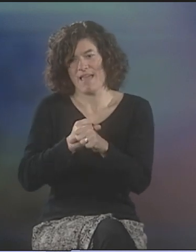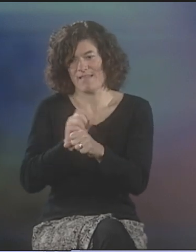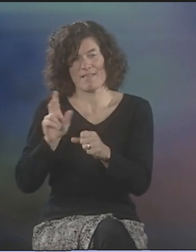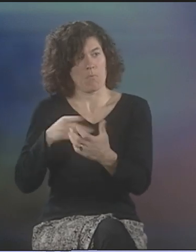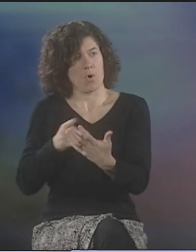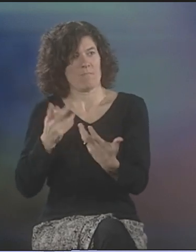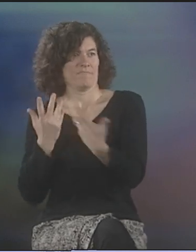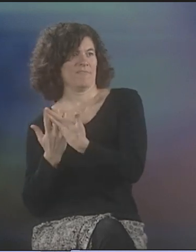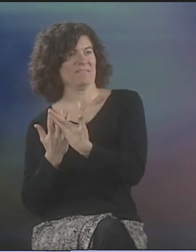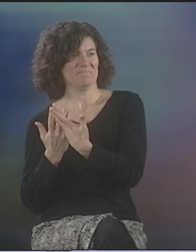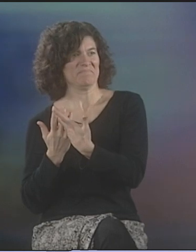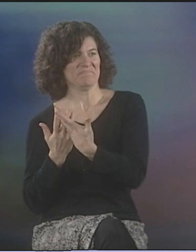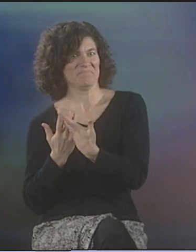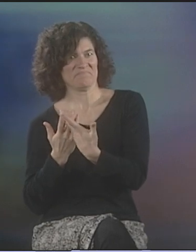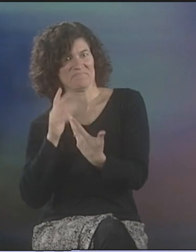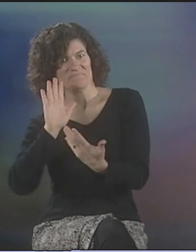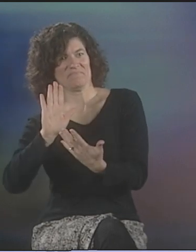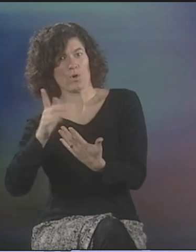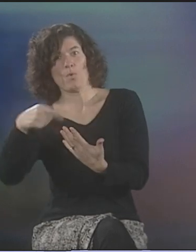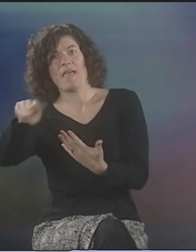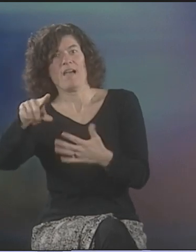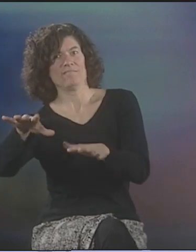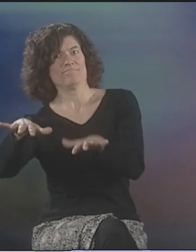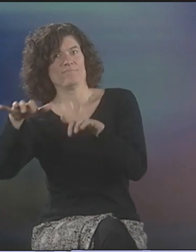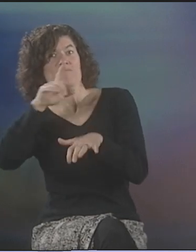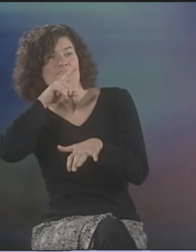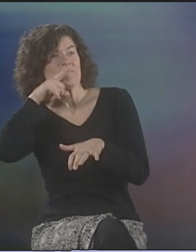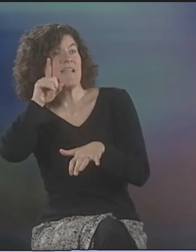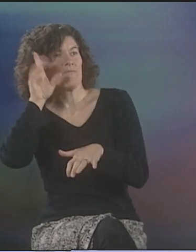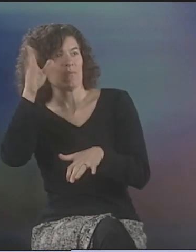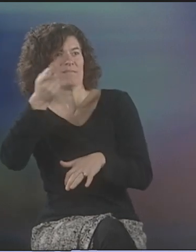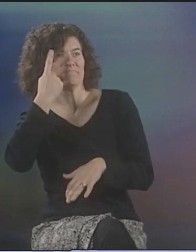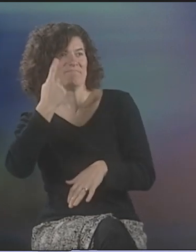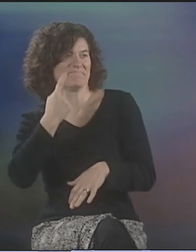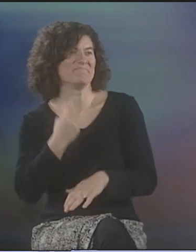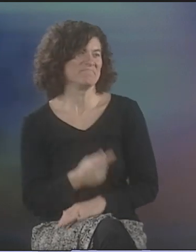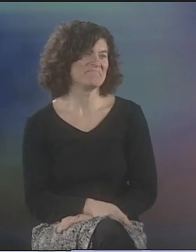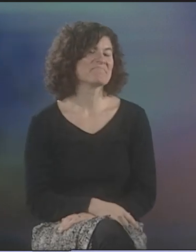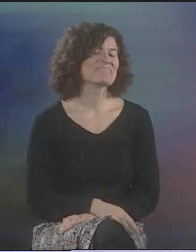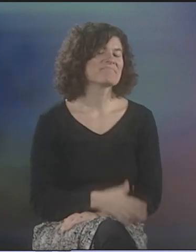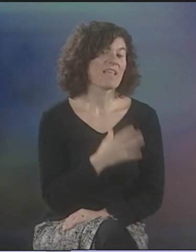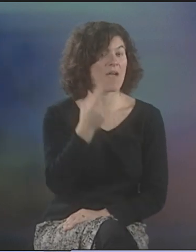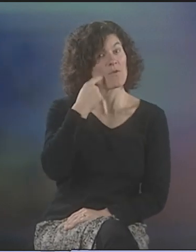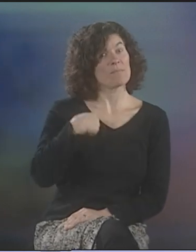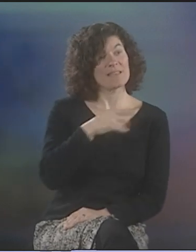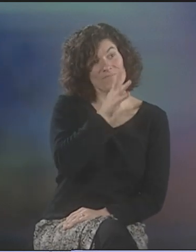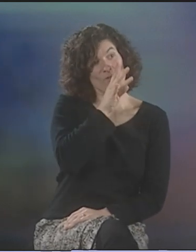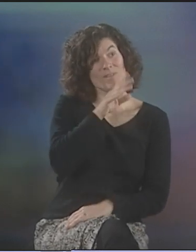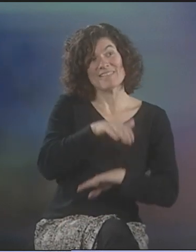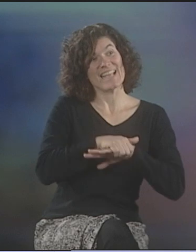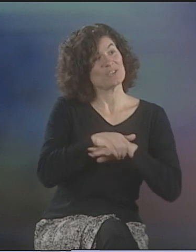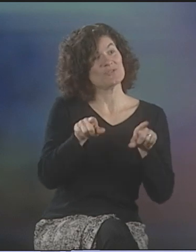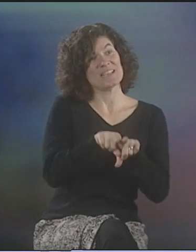WE WOULD MAKE IT OUR GOAL TO FIND OUT WHAT THE LOCAL SIGNS WERE SO THAT IT WOULD FIT THE WORK BETTER AND THEN BE MORE